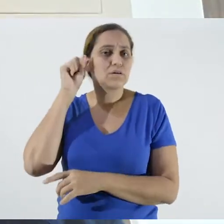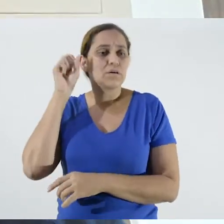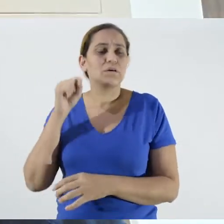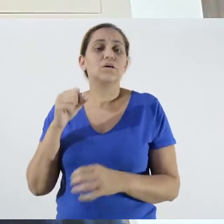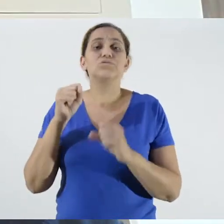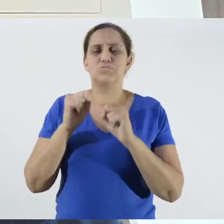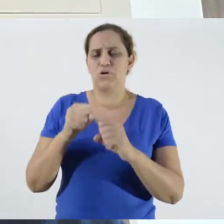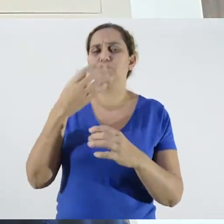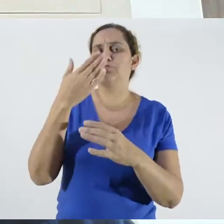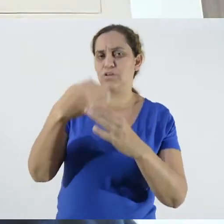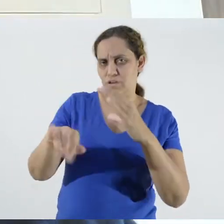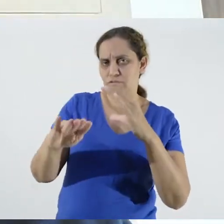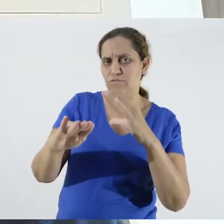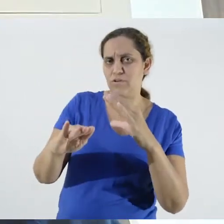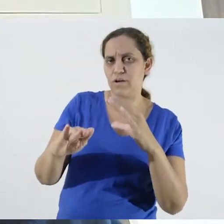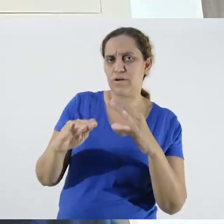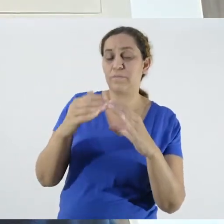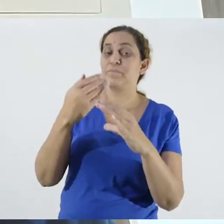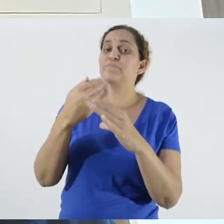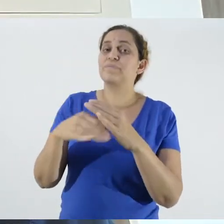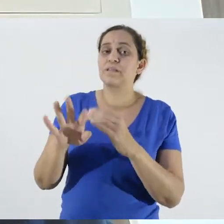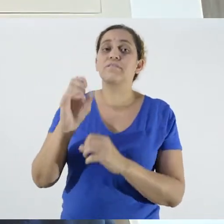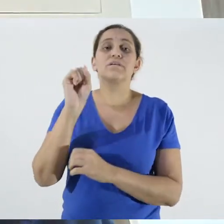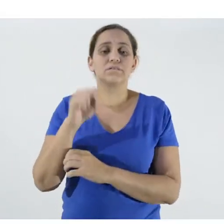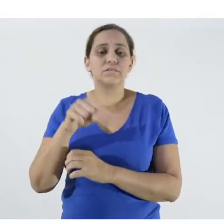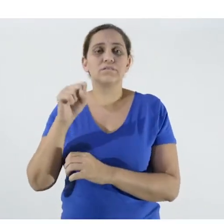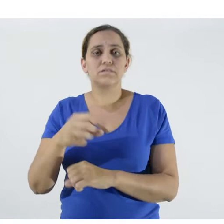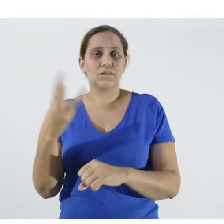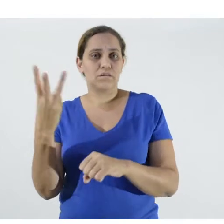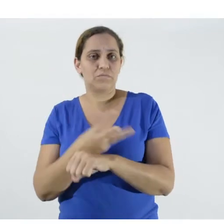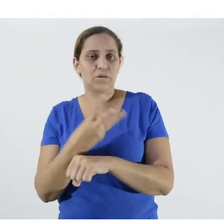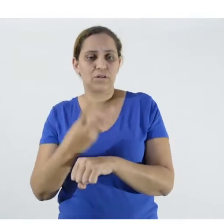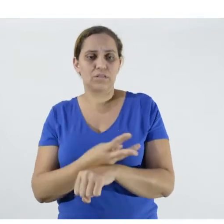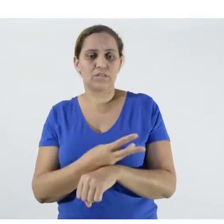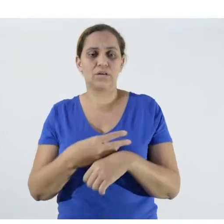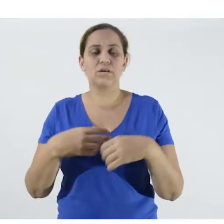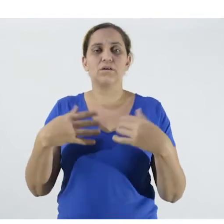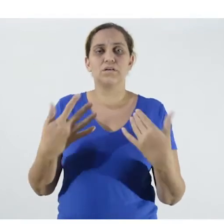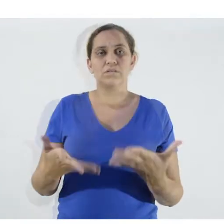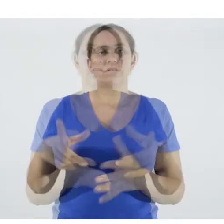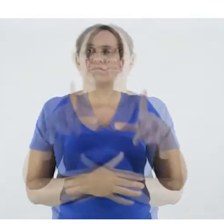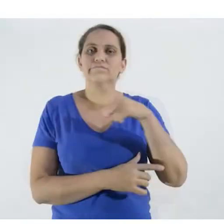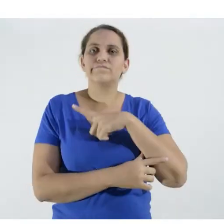We can, as I showed earlier, send the content like this, via WhatsApp. We have a little written introduction